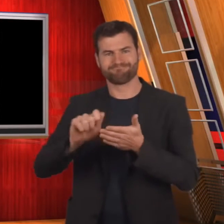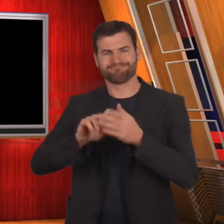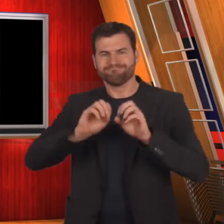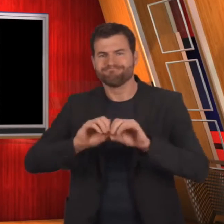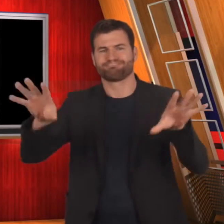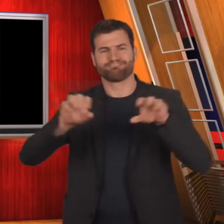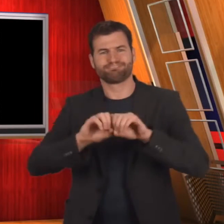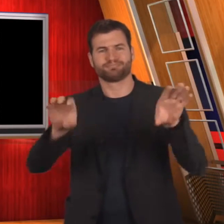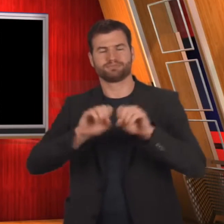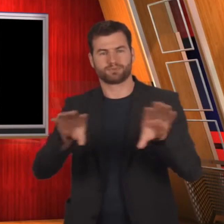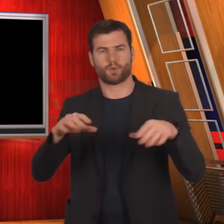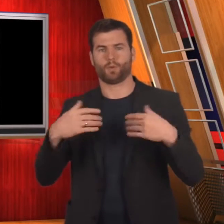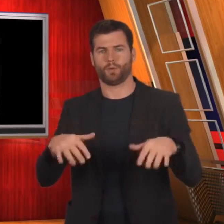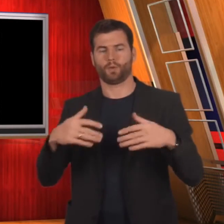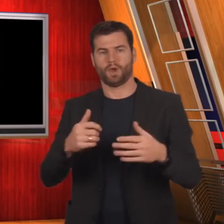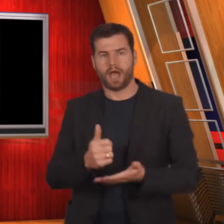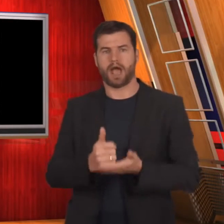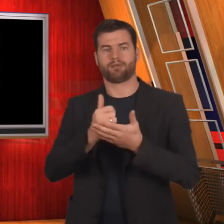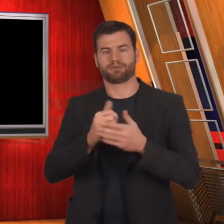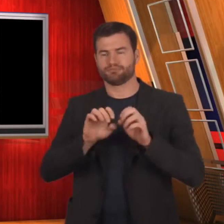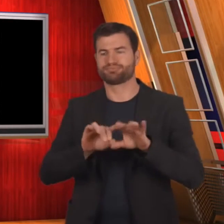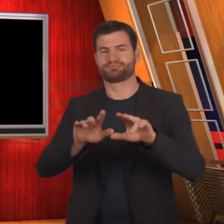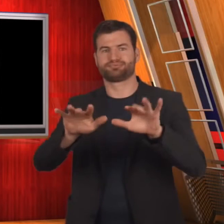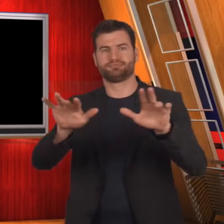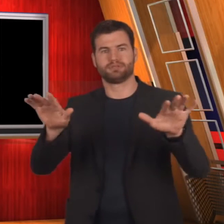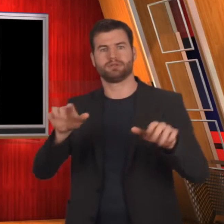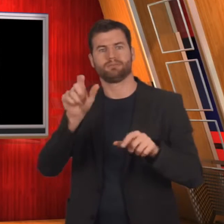His journalism writing helped to attract interest in